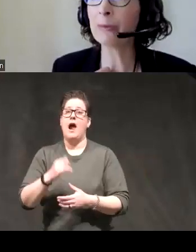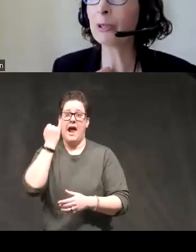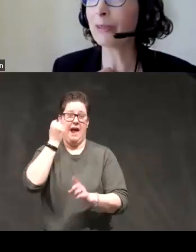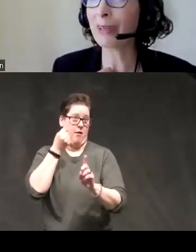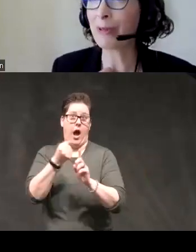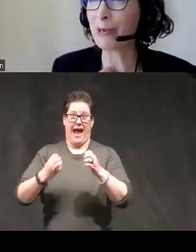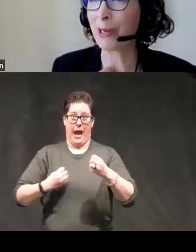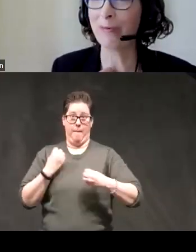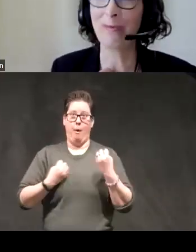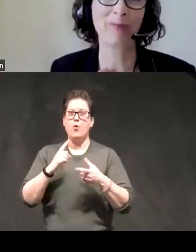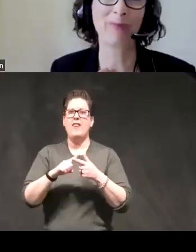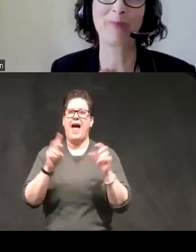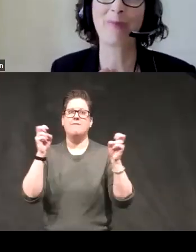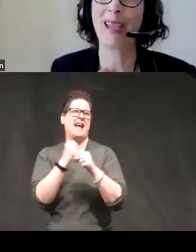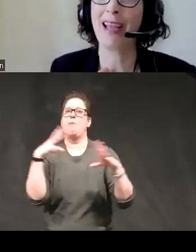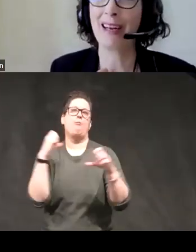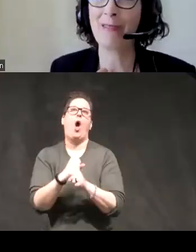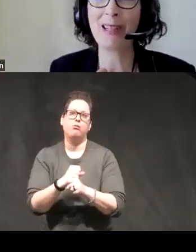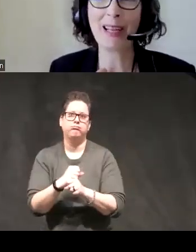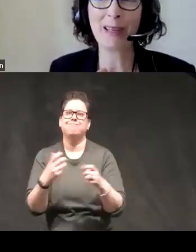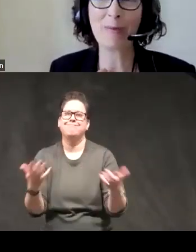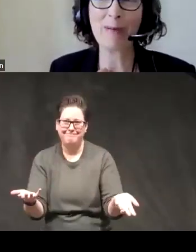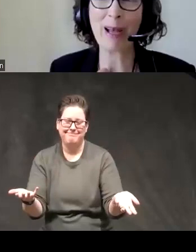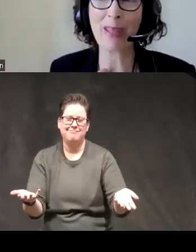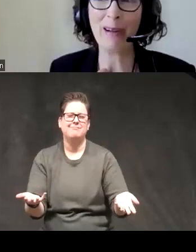some sort of explosion and I want to think a little bit about that